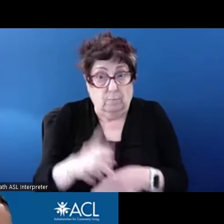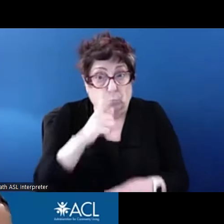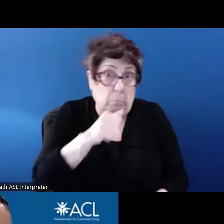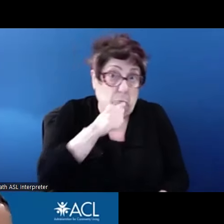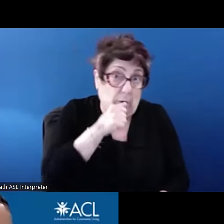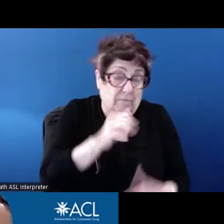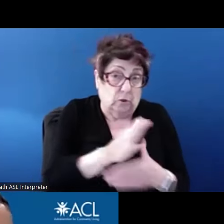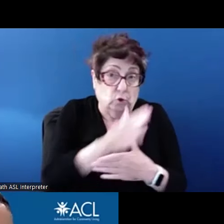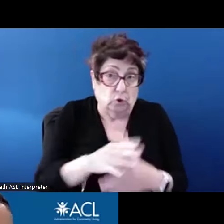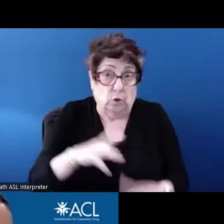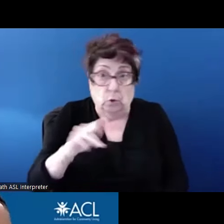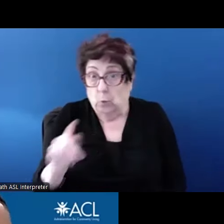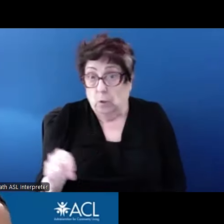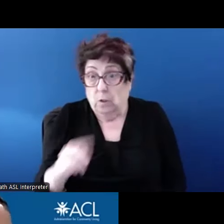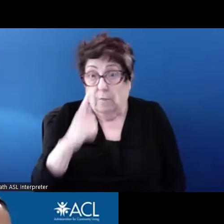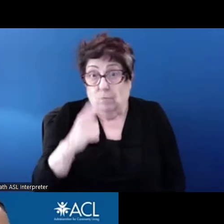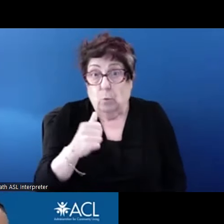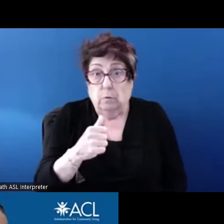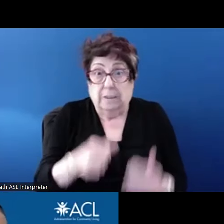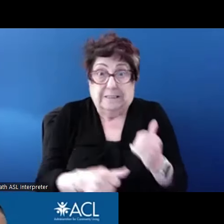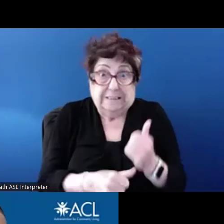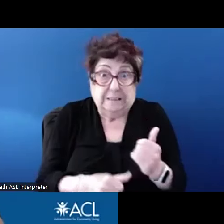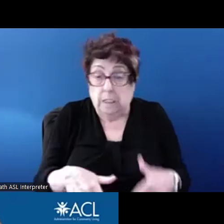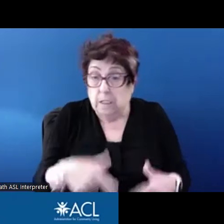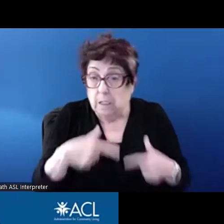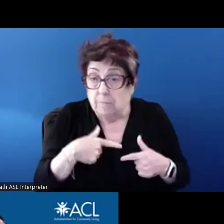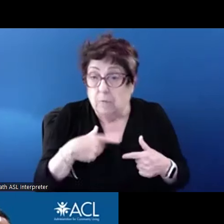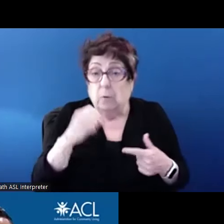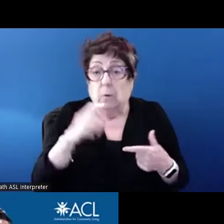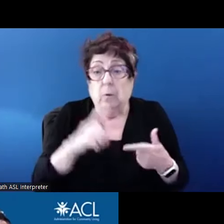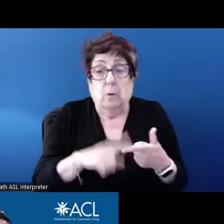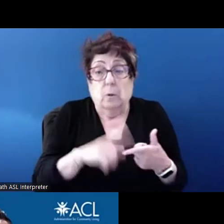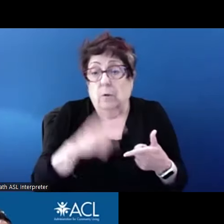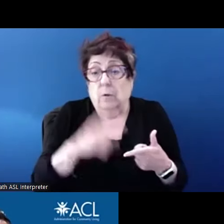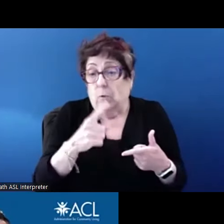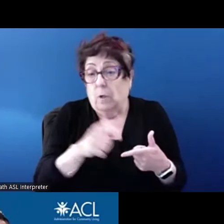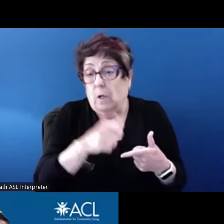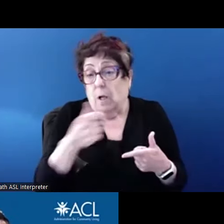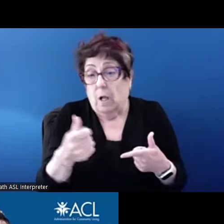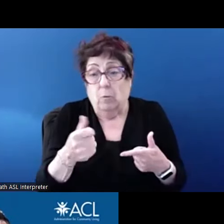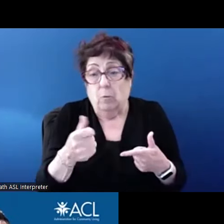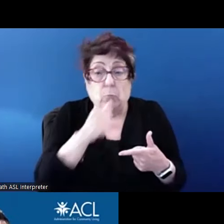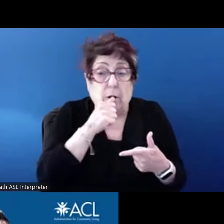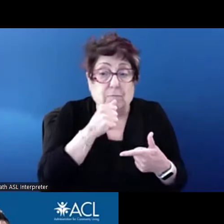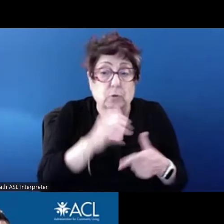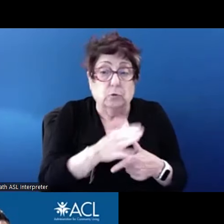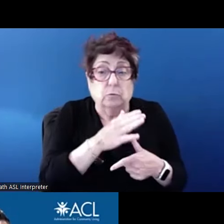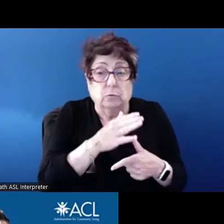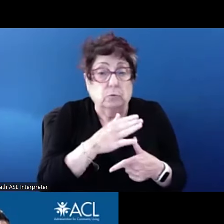nonmedical institutional congregate setting that furnishes medical service and support? That is complicated